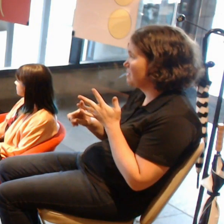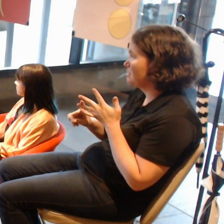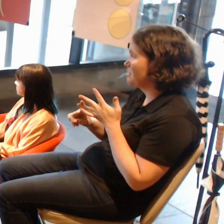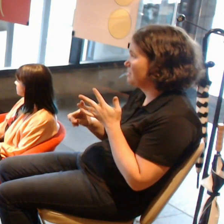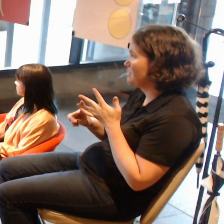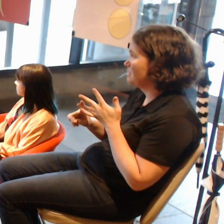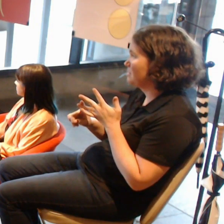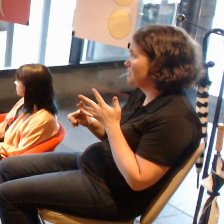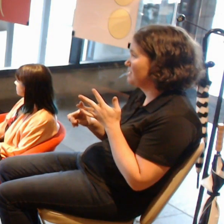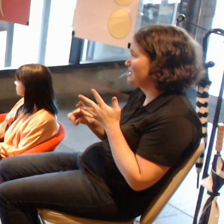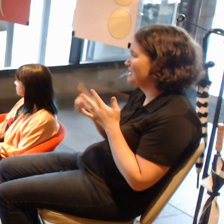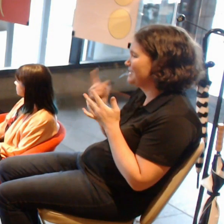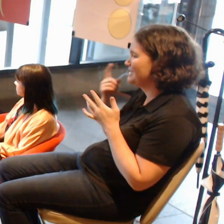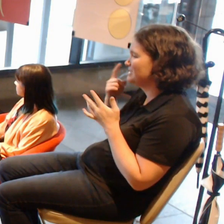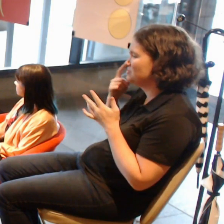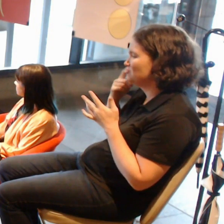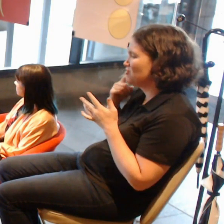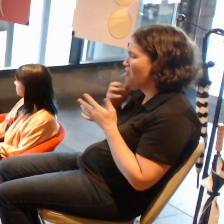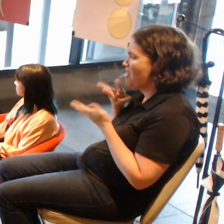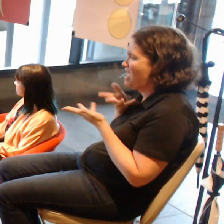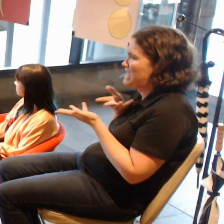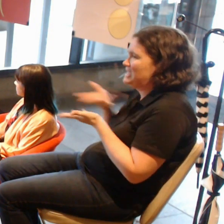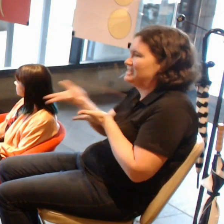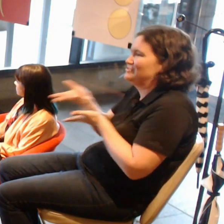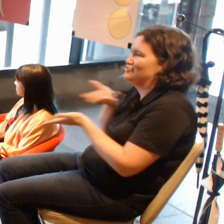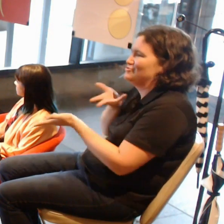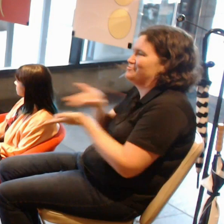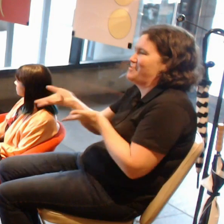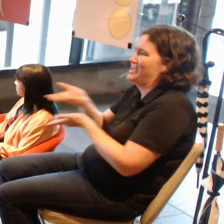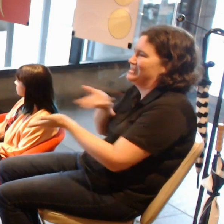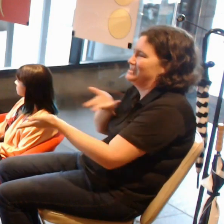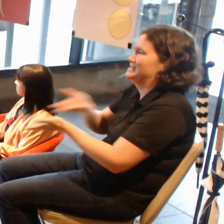in the AR space. Like Shannon mentioned. I think that's an exciting area.